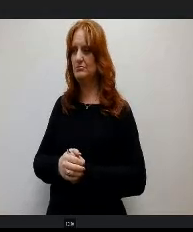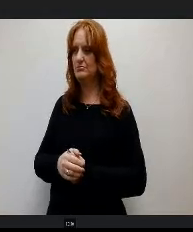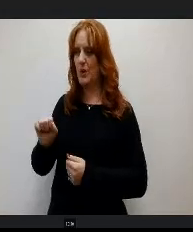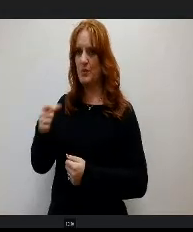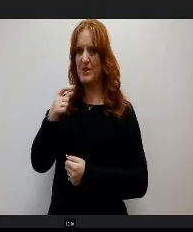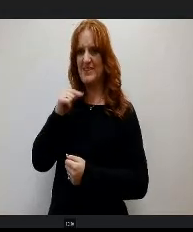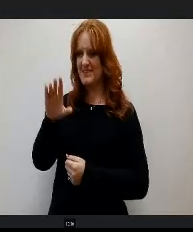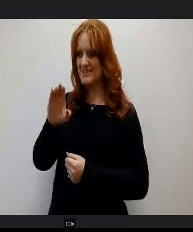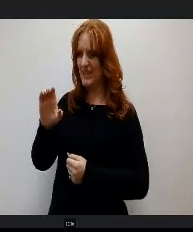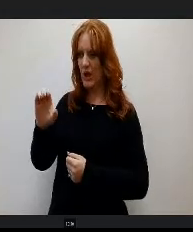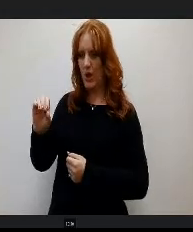Learning Center please come to the podium?